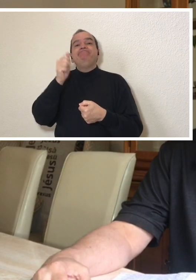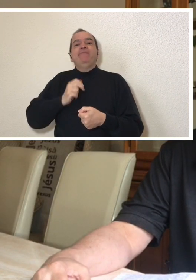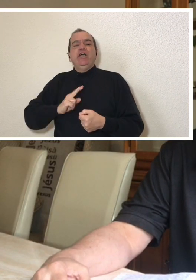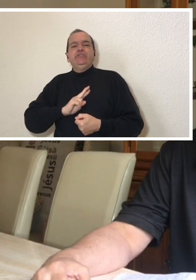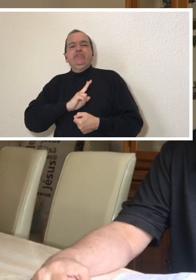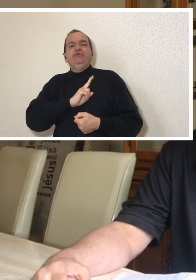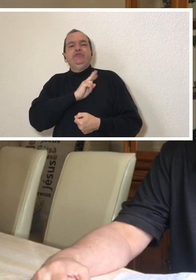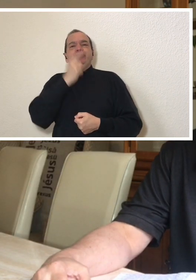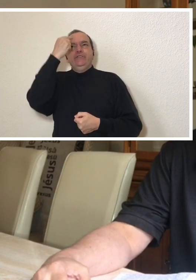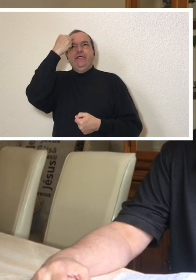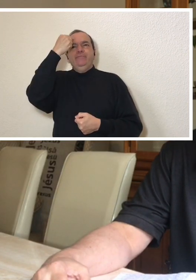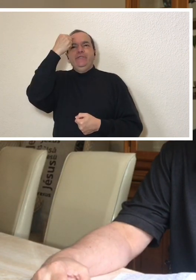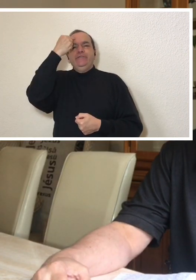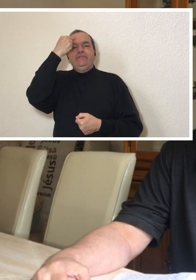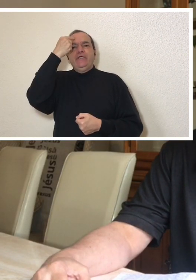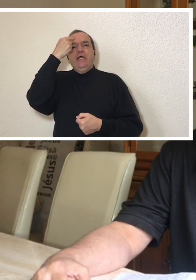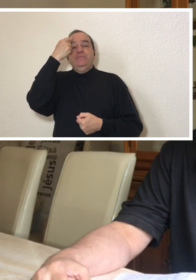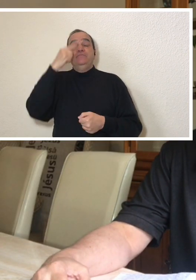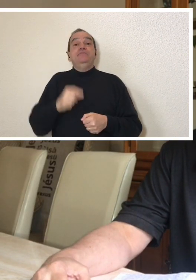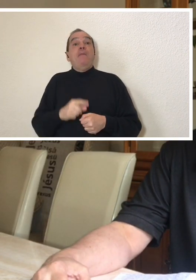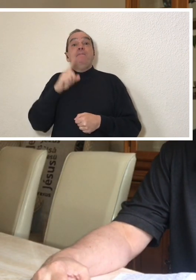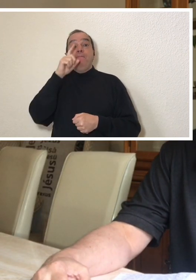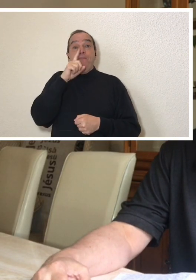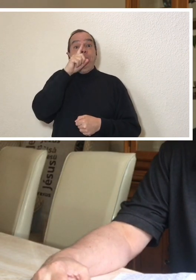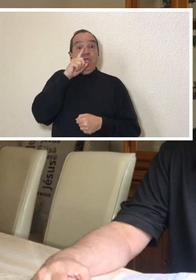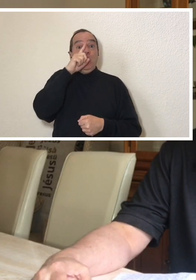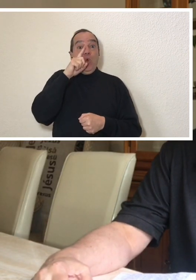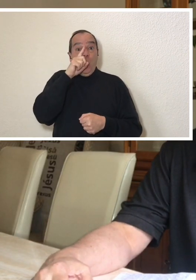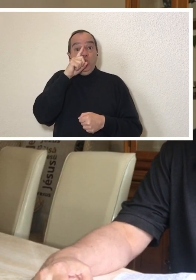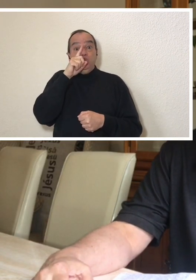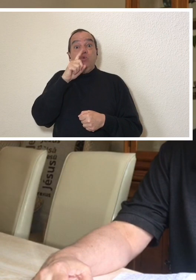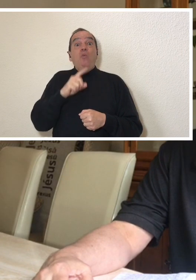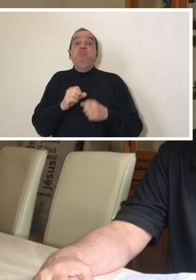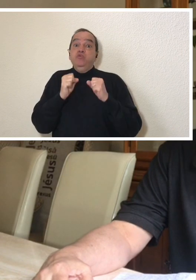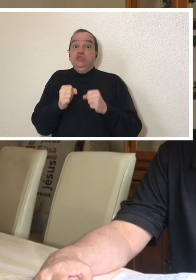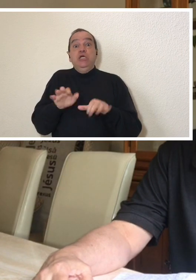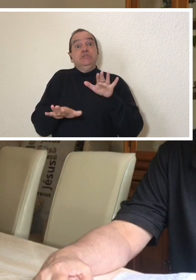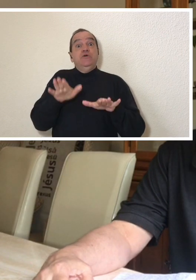but it was of extreme necessity and that is when my learning season began